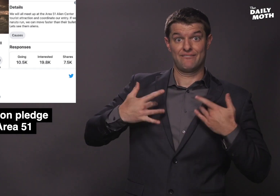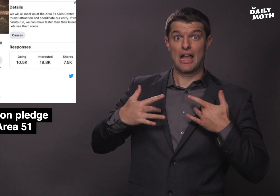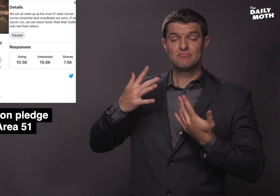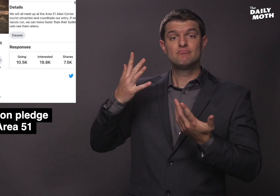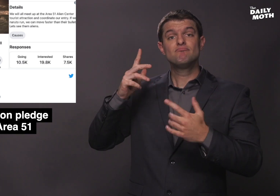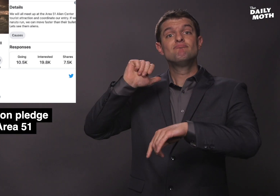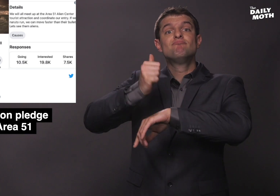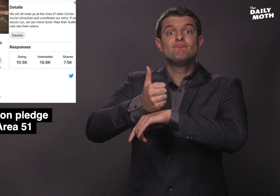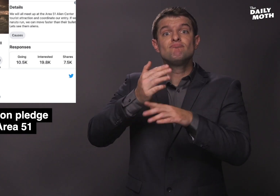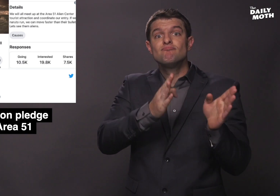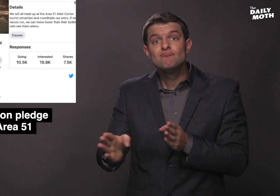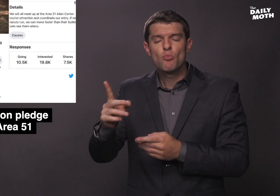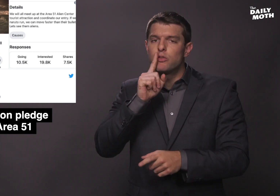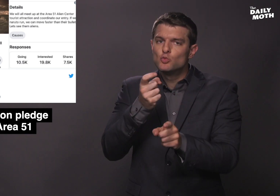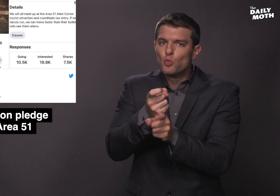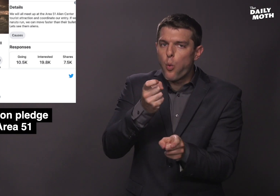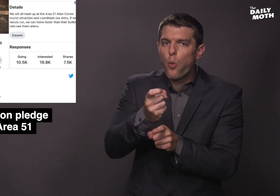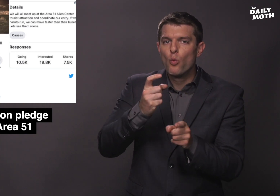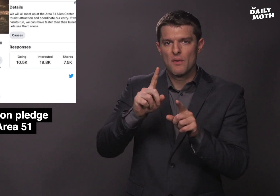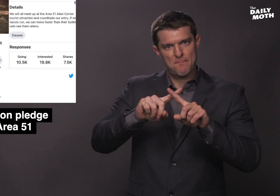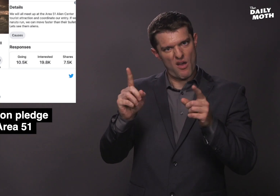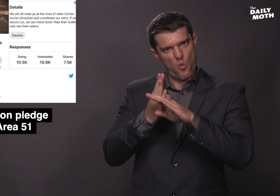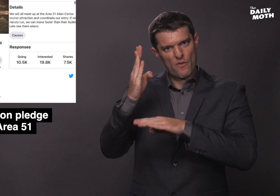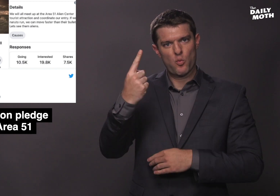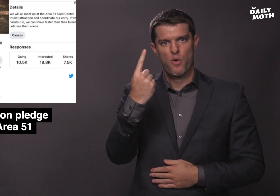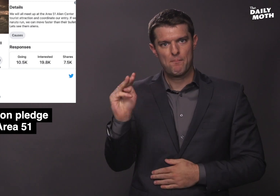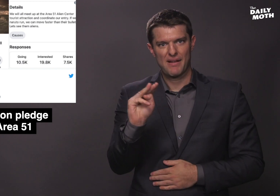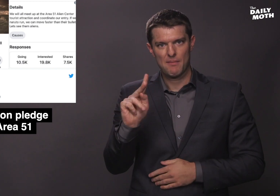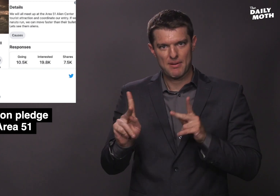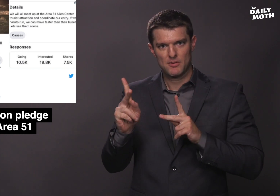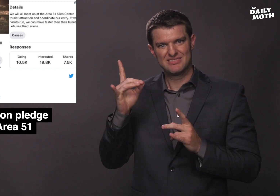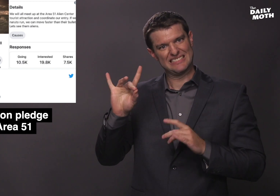The event was set up as a joke, but over 1 million people